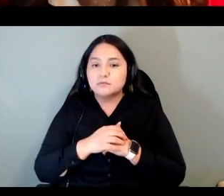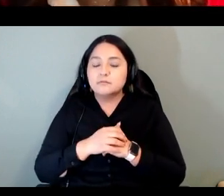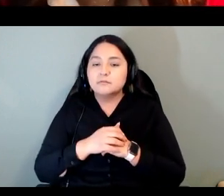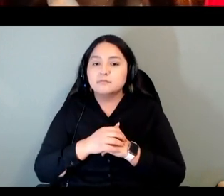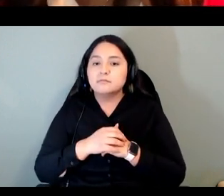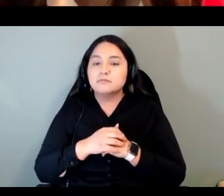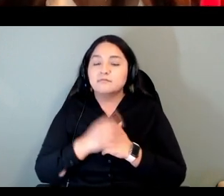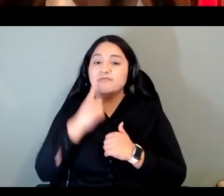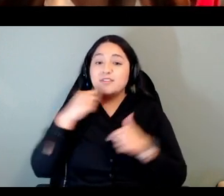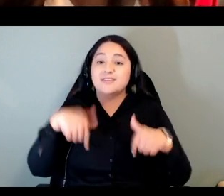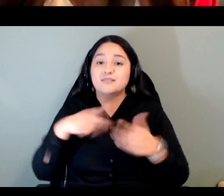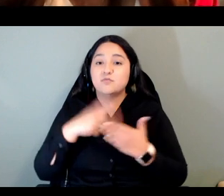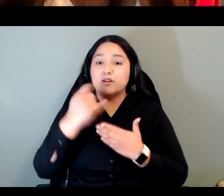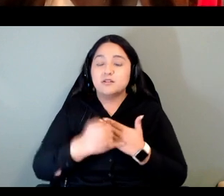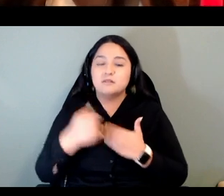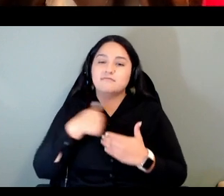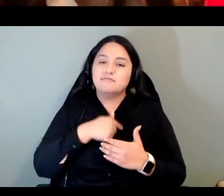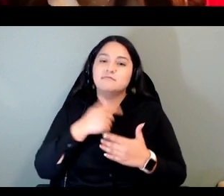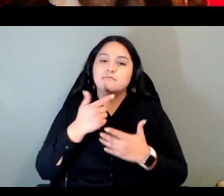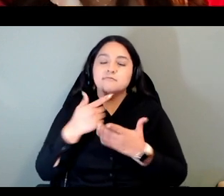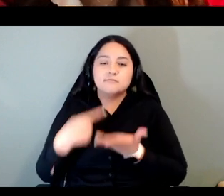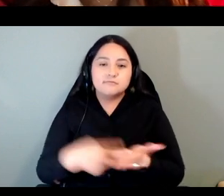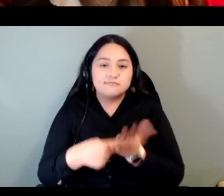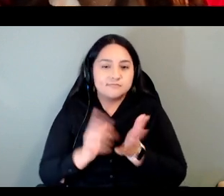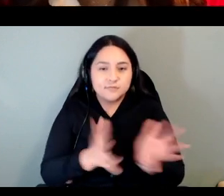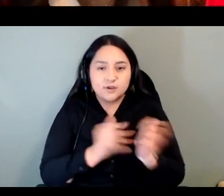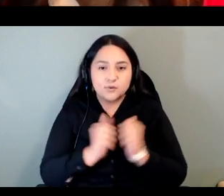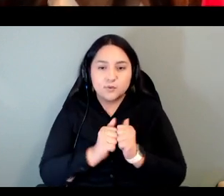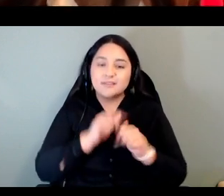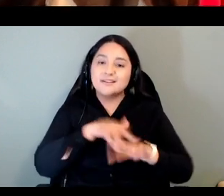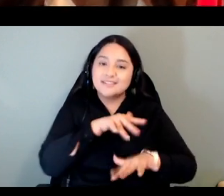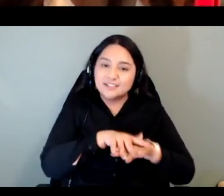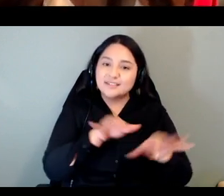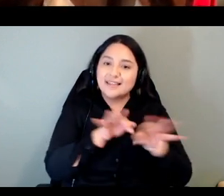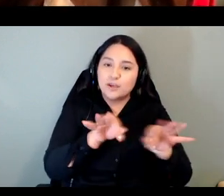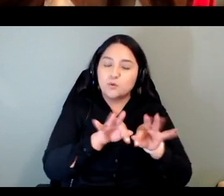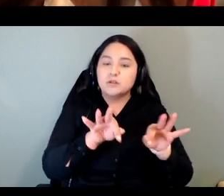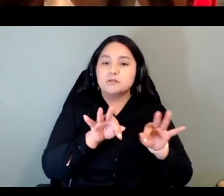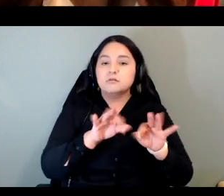indigenous language course creators and also looking at examples of indigenous language